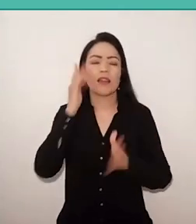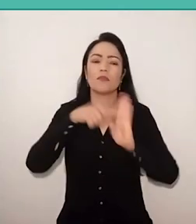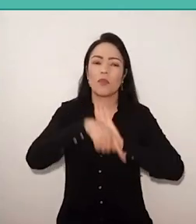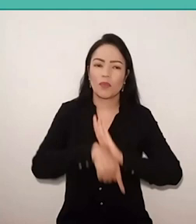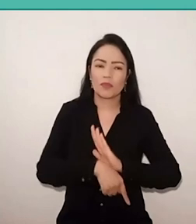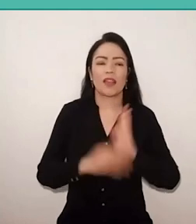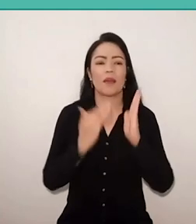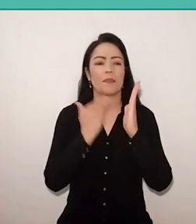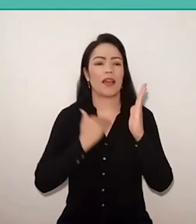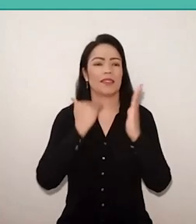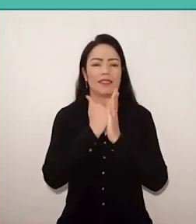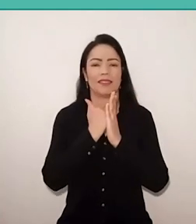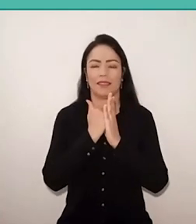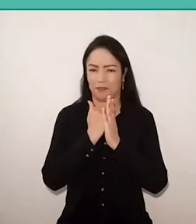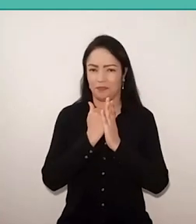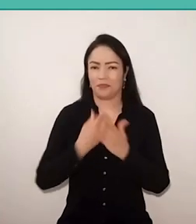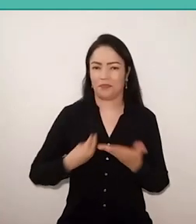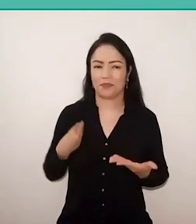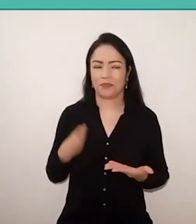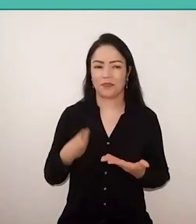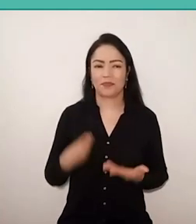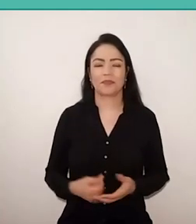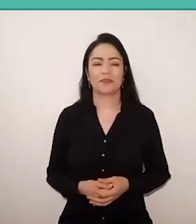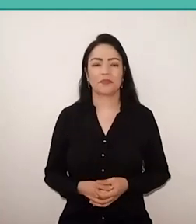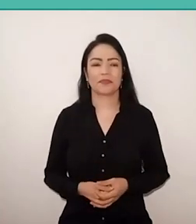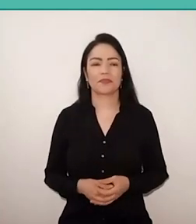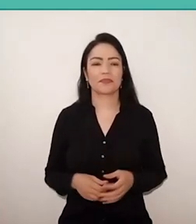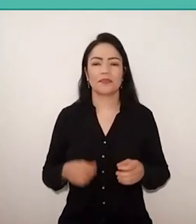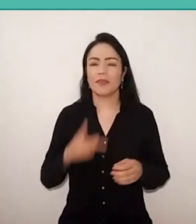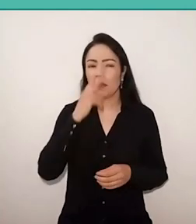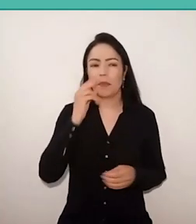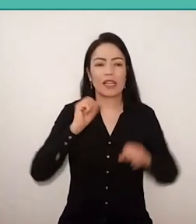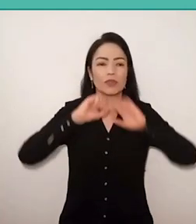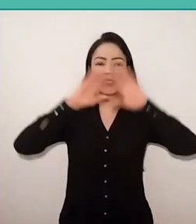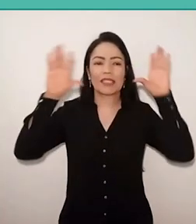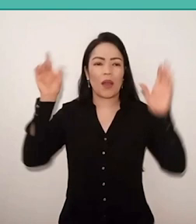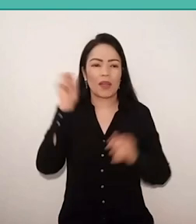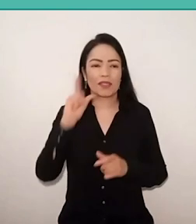about this presence and this blue sky that Paulo Freire saw in Africa.